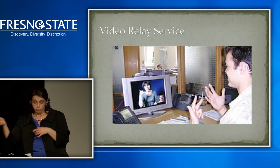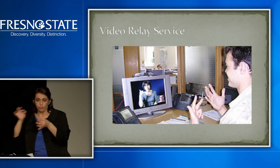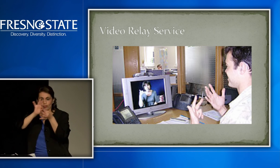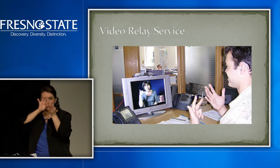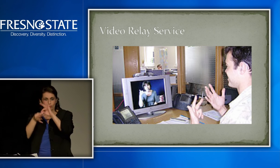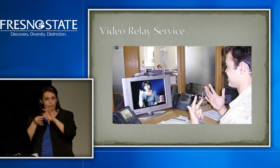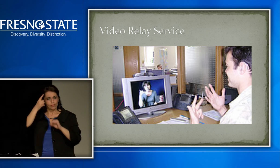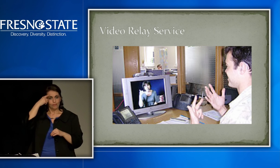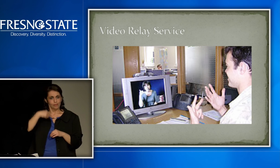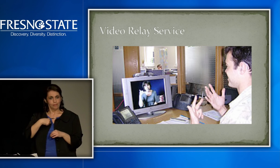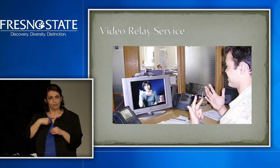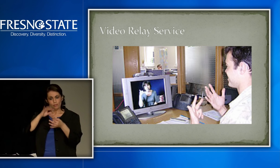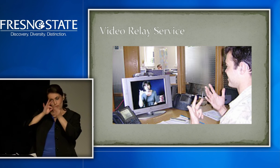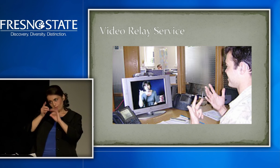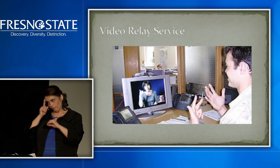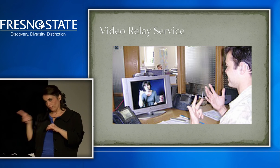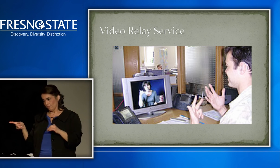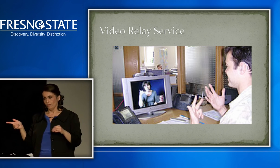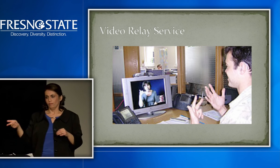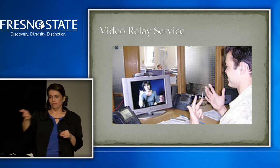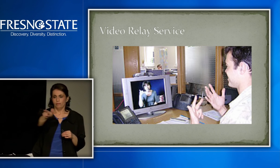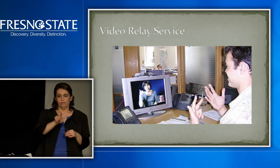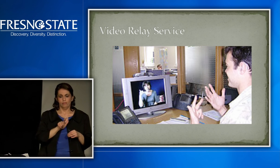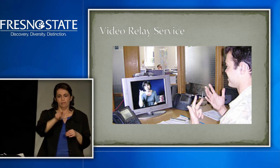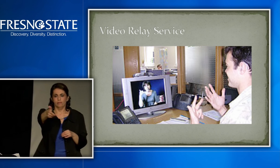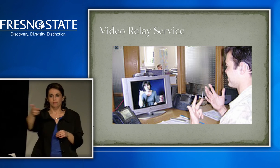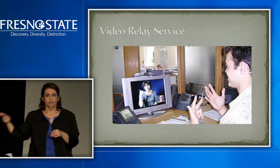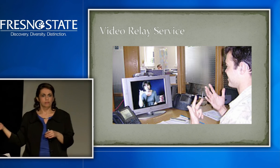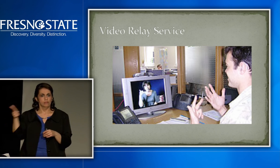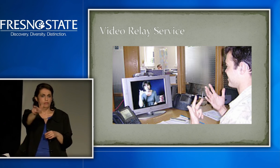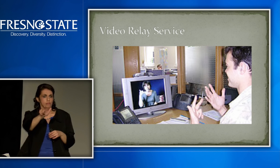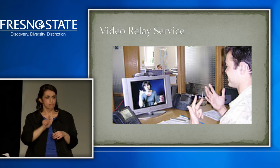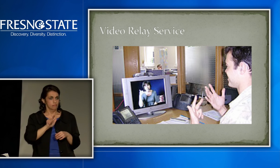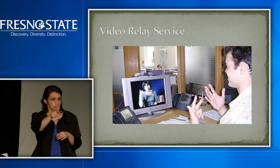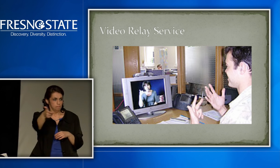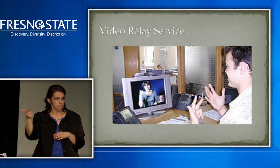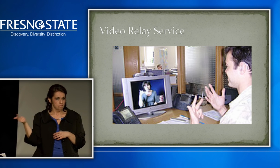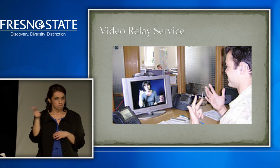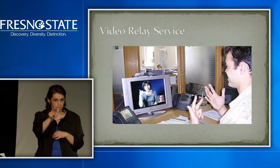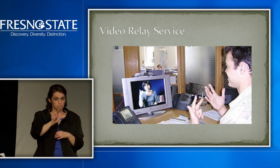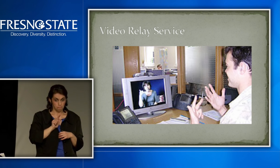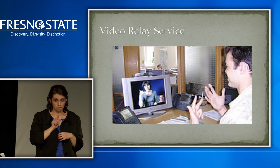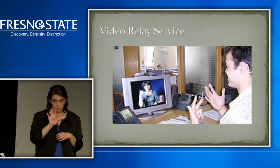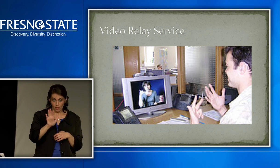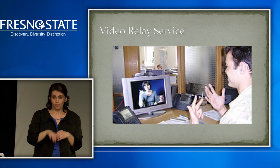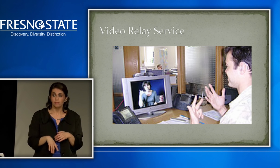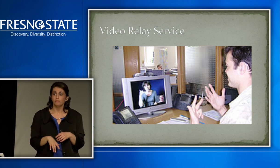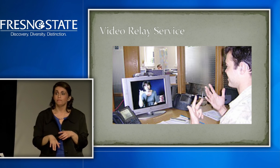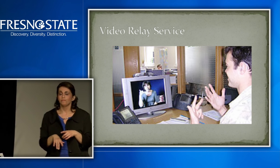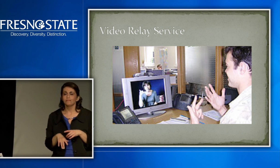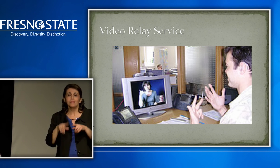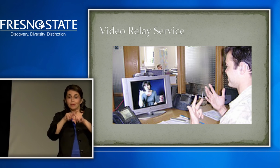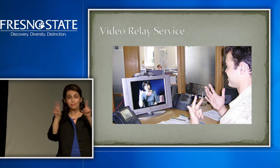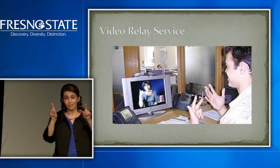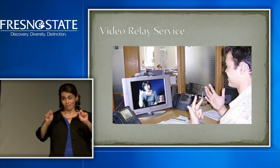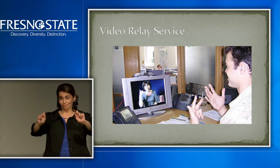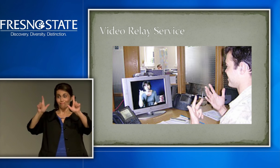make that telephone call. I make the phone call through the, and so it's a three way conversation; kind of like